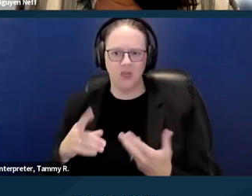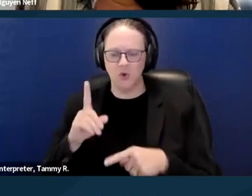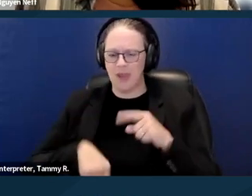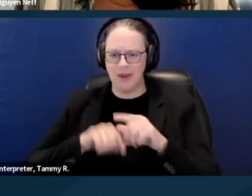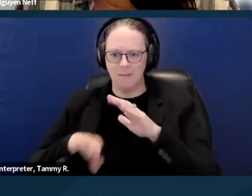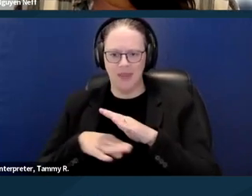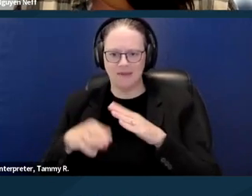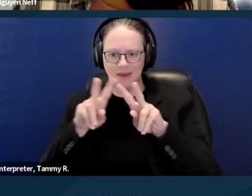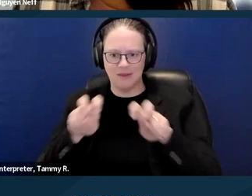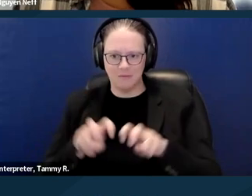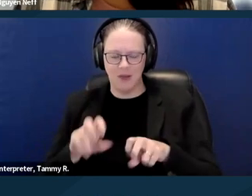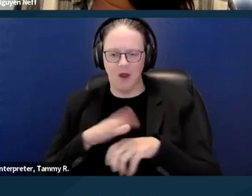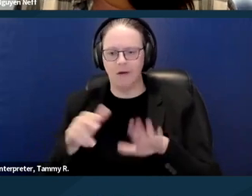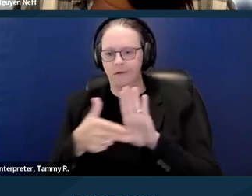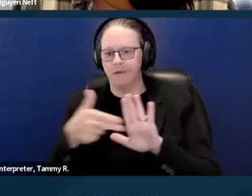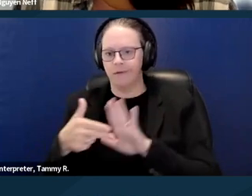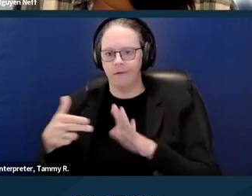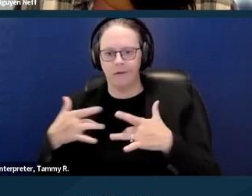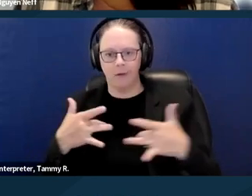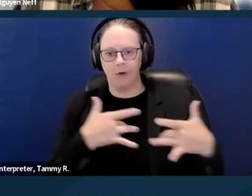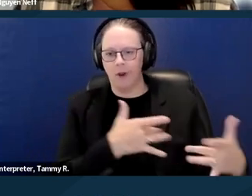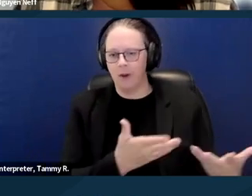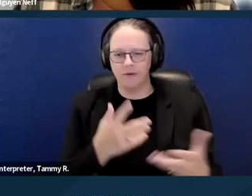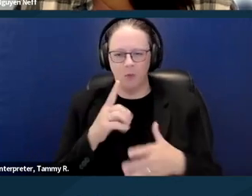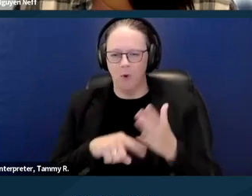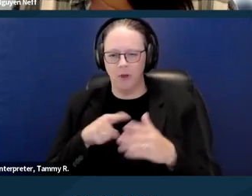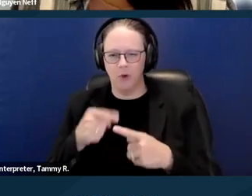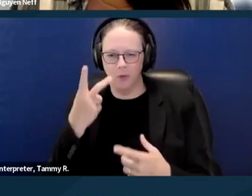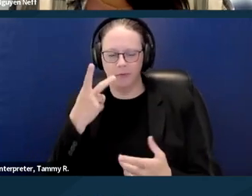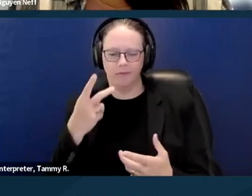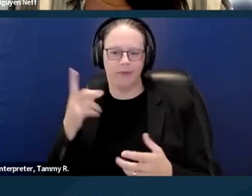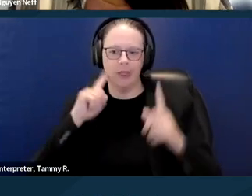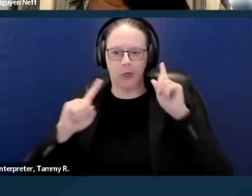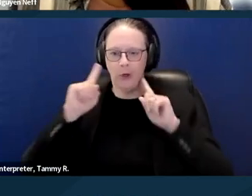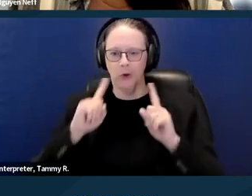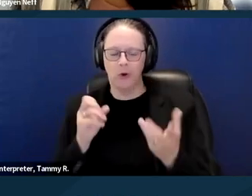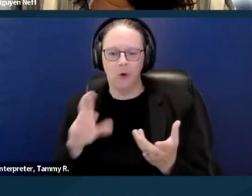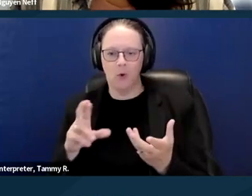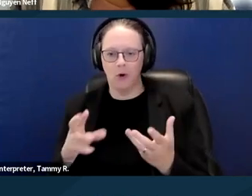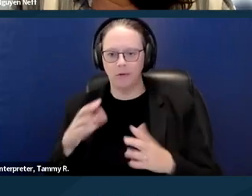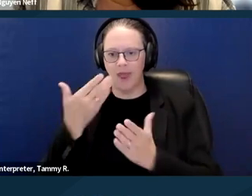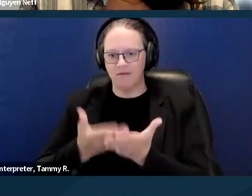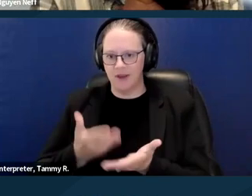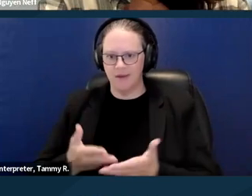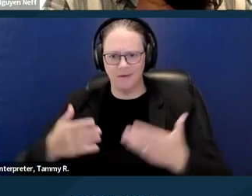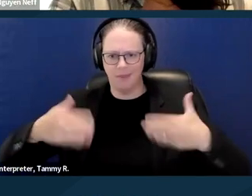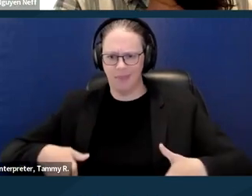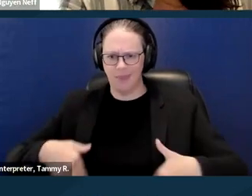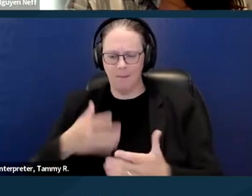on stereotypes and unsubstantiated evidence, or on the basis of a different person